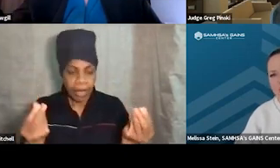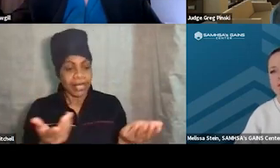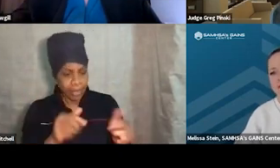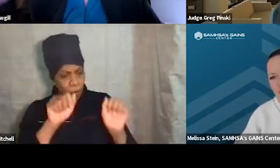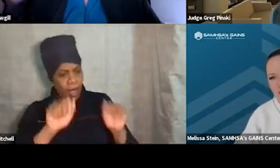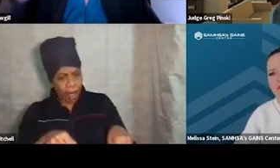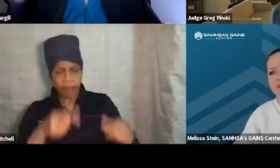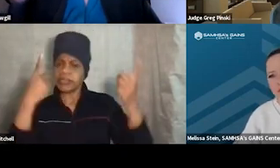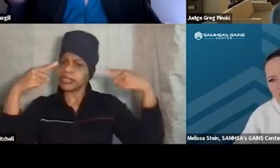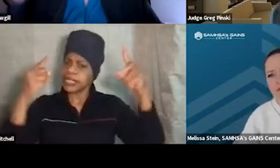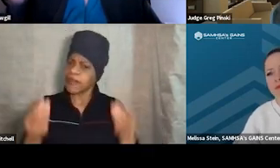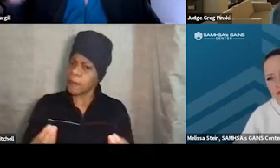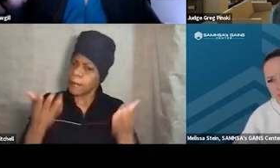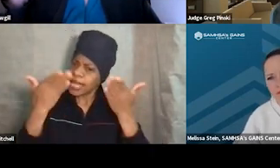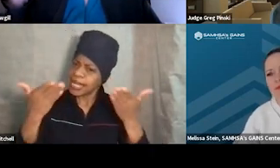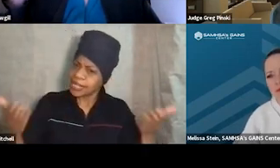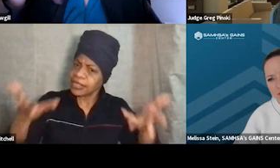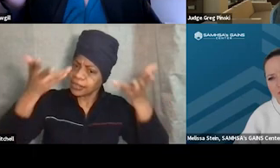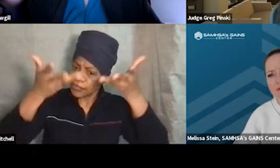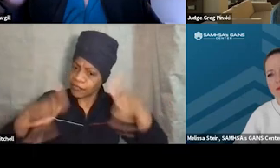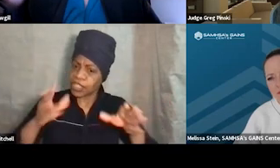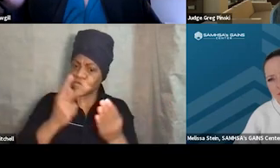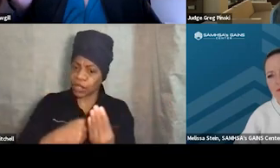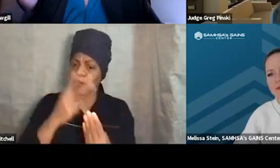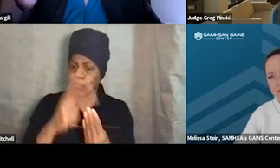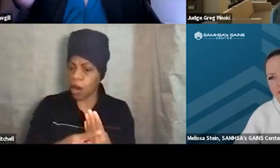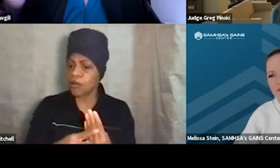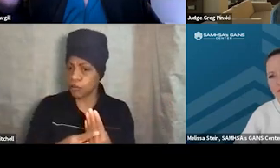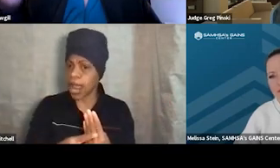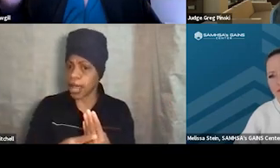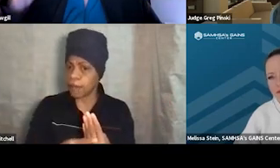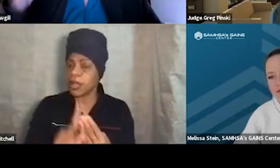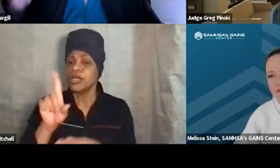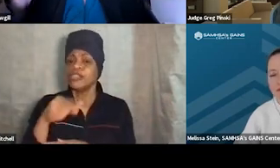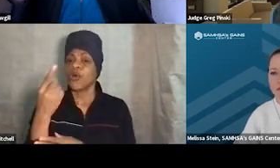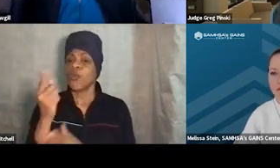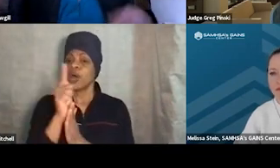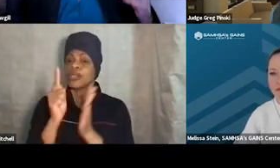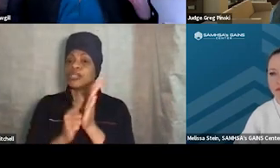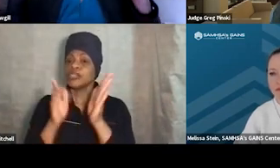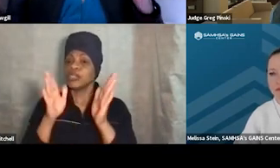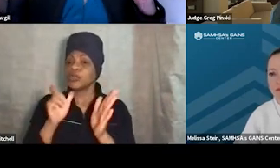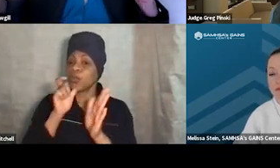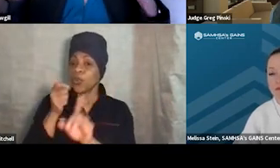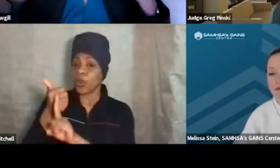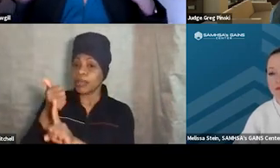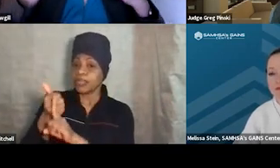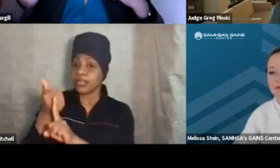to be able to finish the program. So one of the attorneys just took it as their job, so every time something big happened in court,